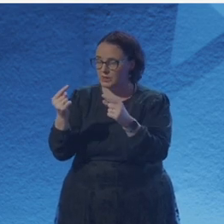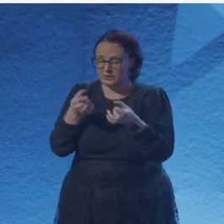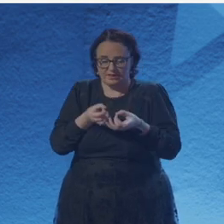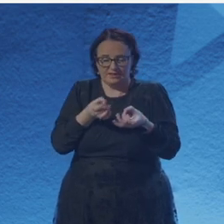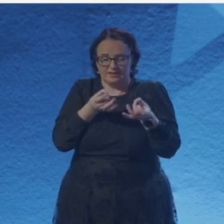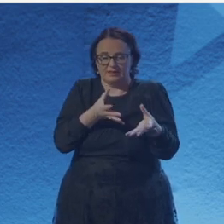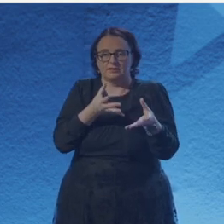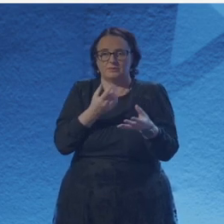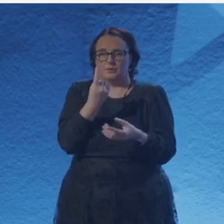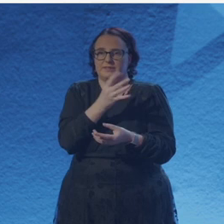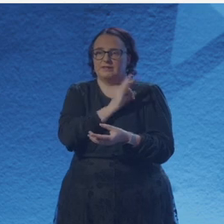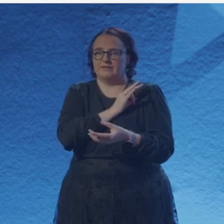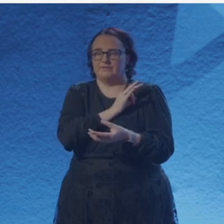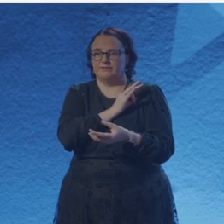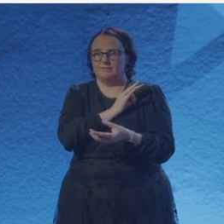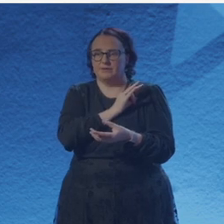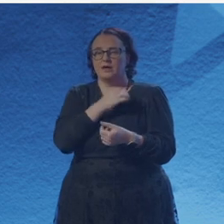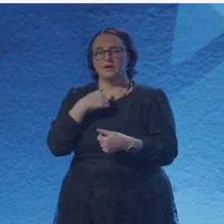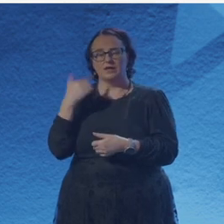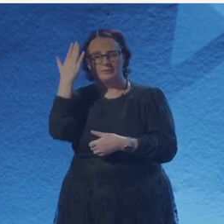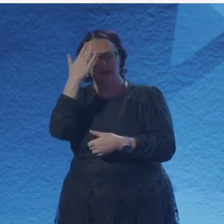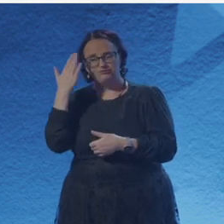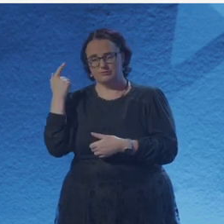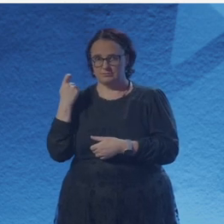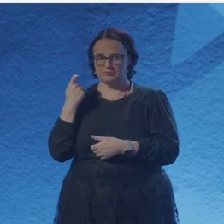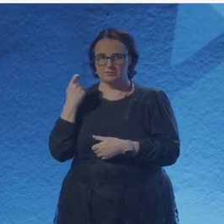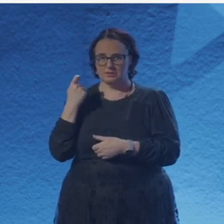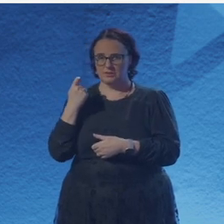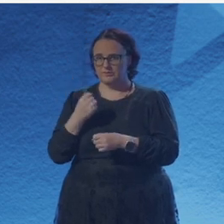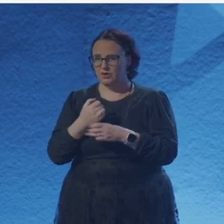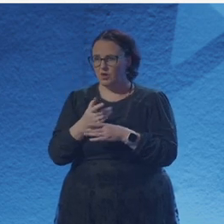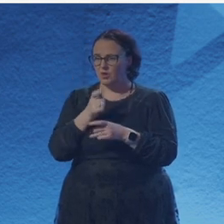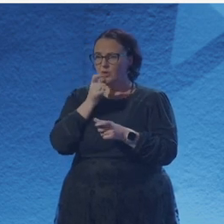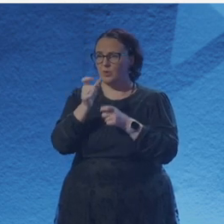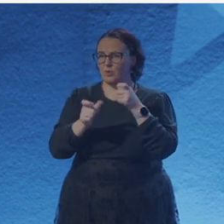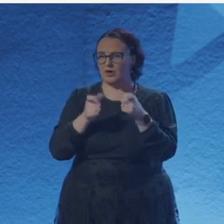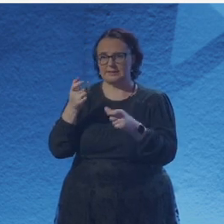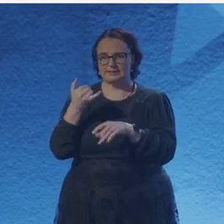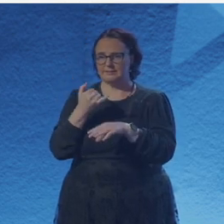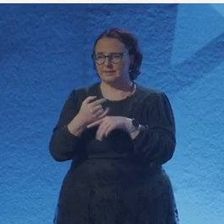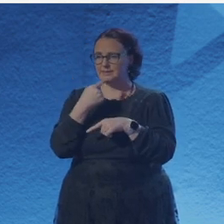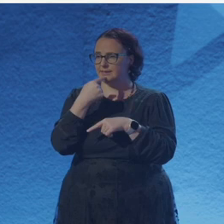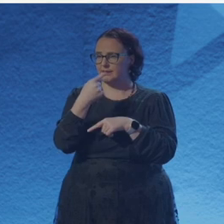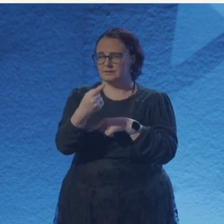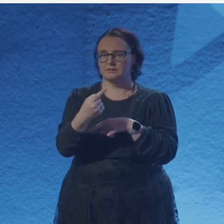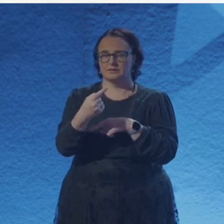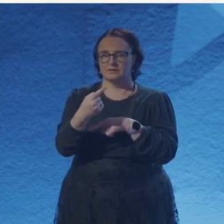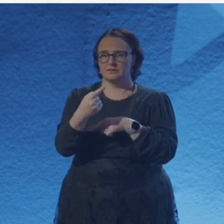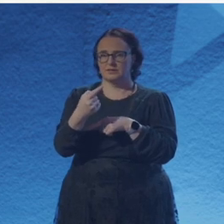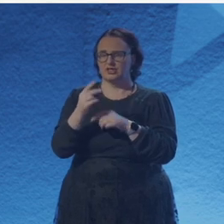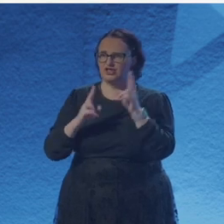And of those so far away I've been dreaming lately. Of the soldier without a home of lofty dreams,